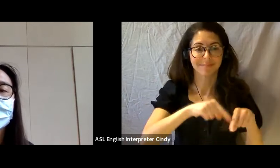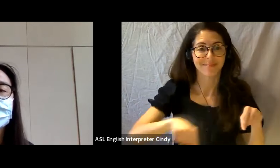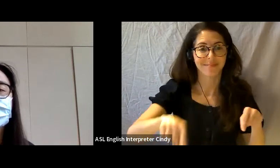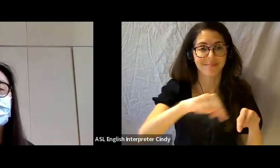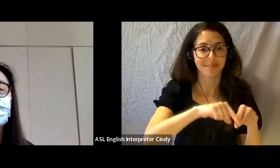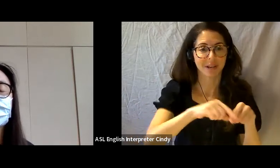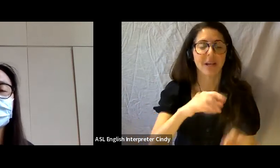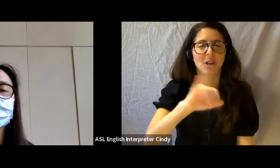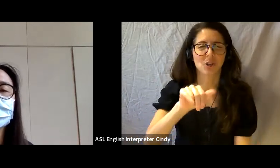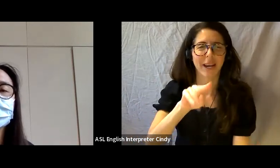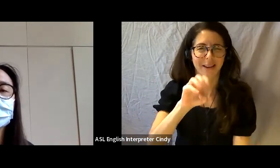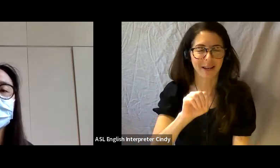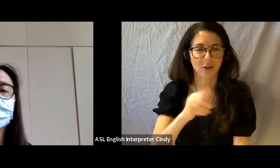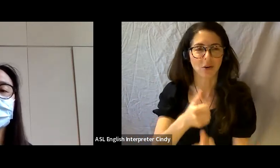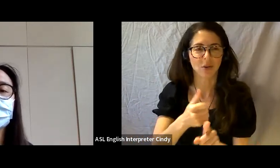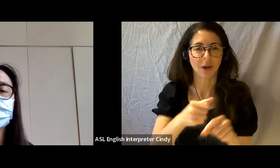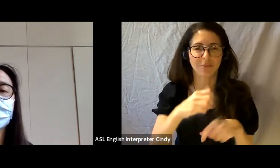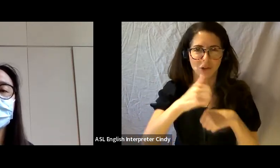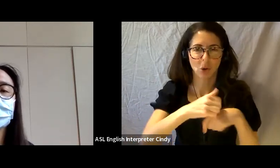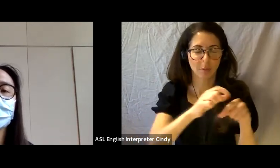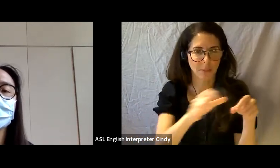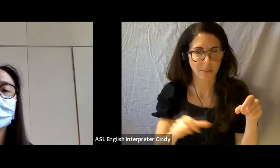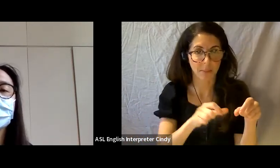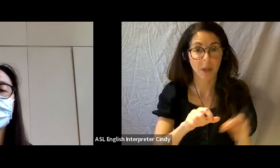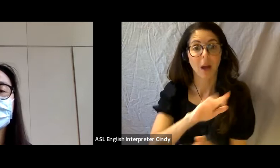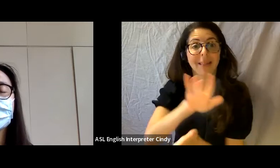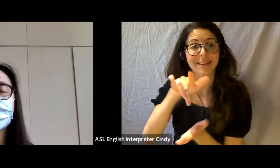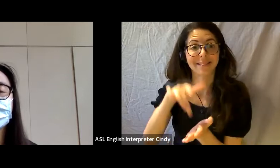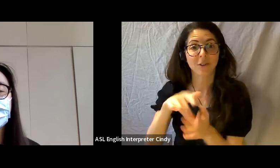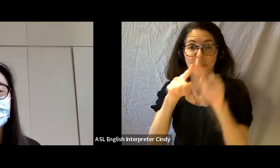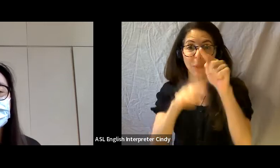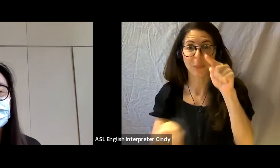and in the center is a dreamcatcher made by Kate